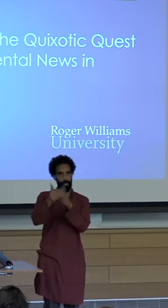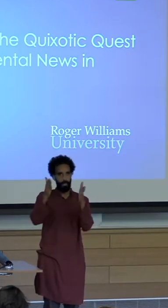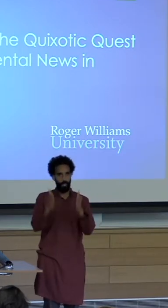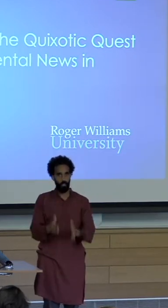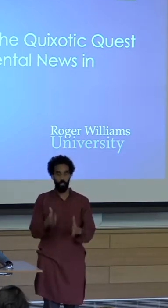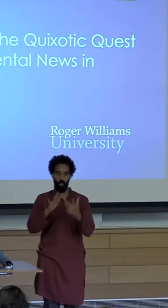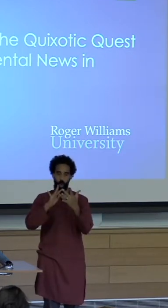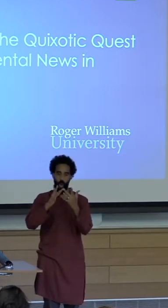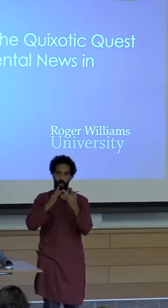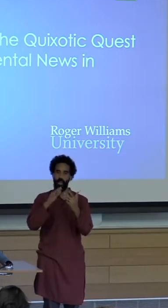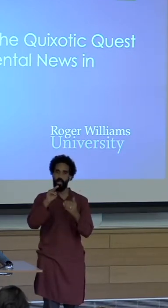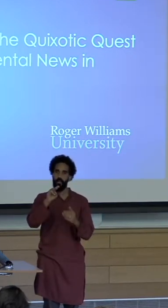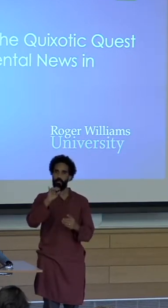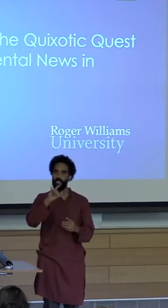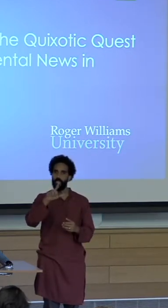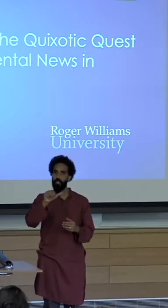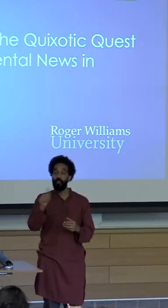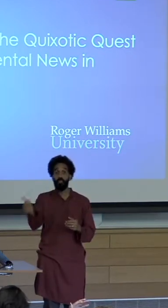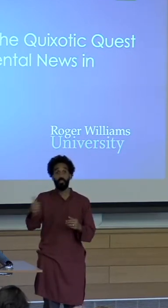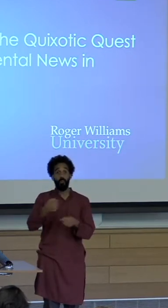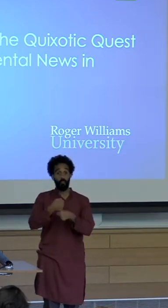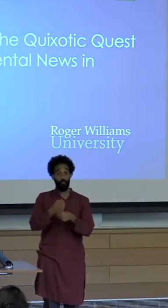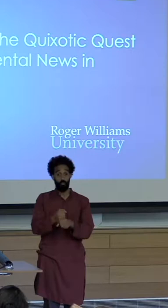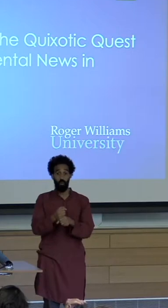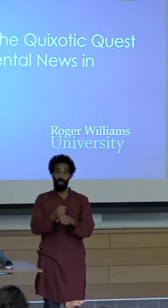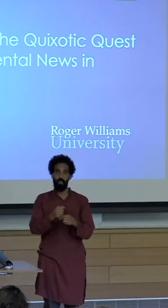Paula created content for the Latin American and U.S